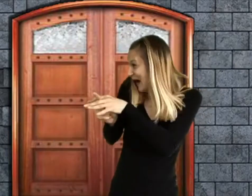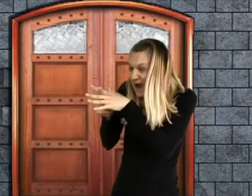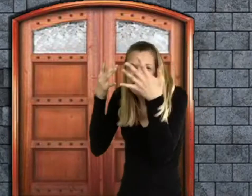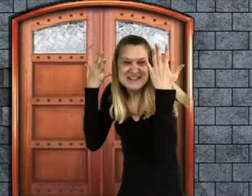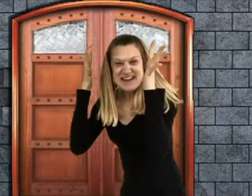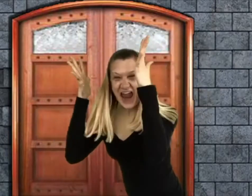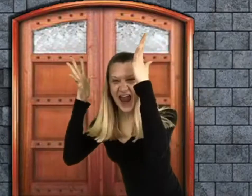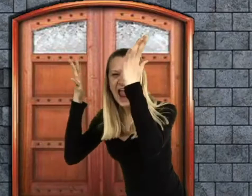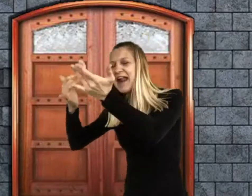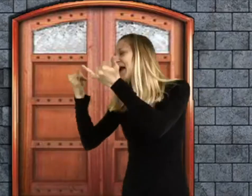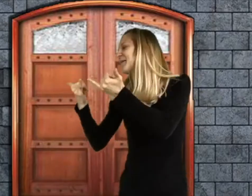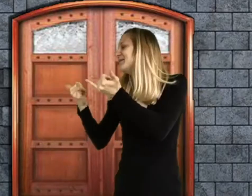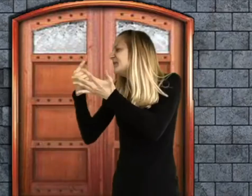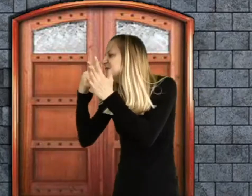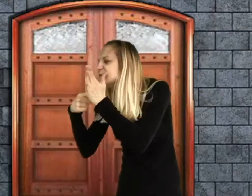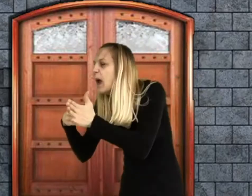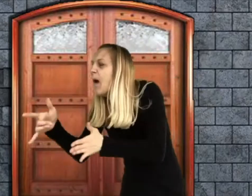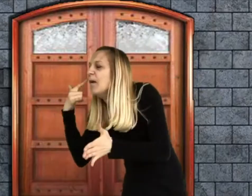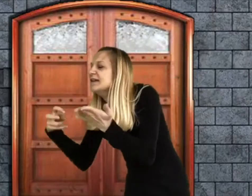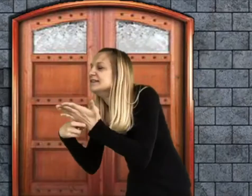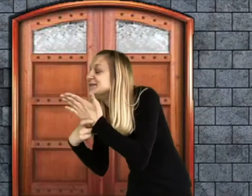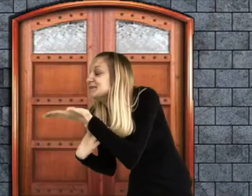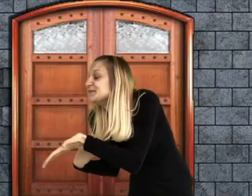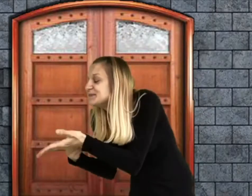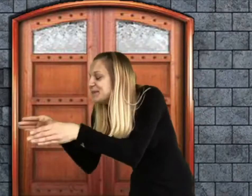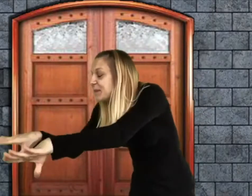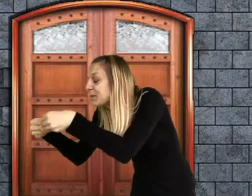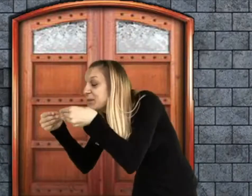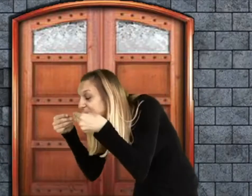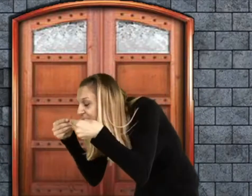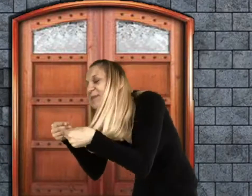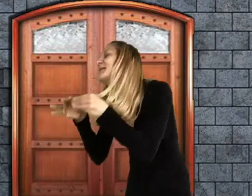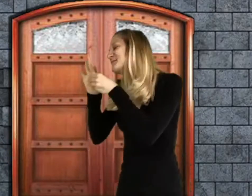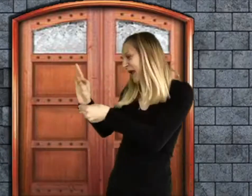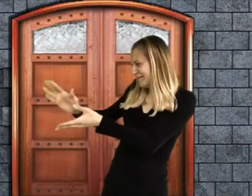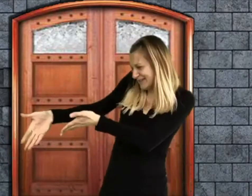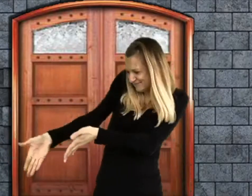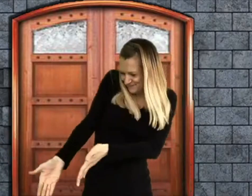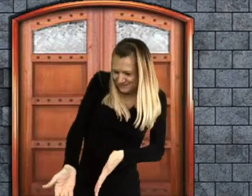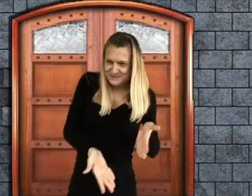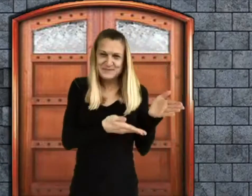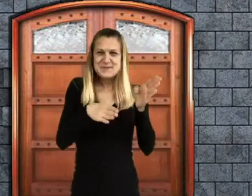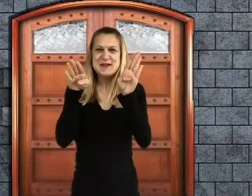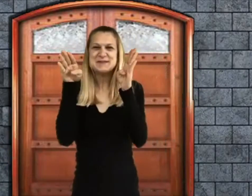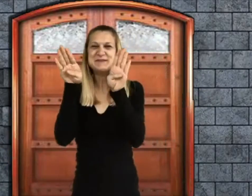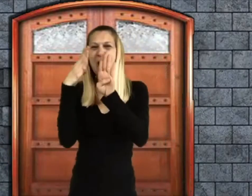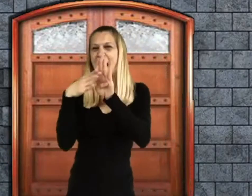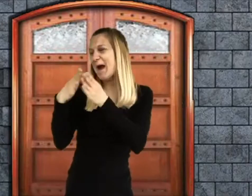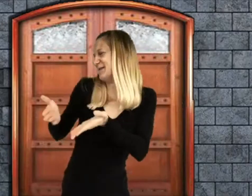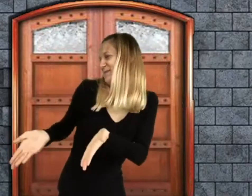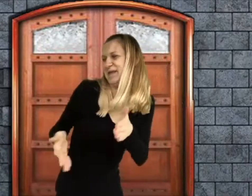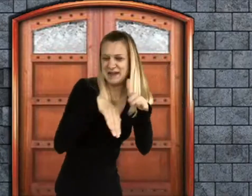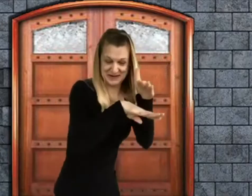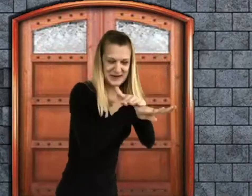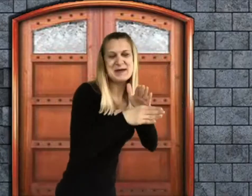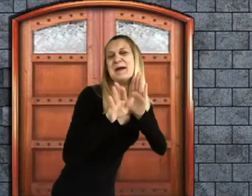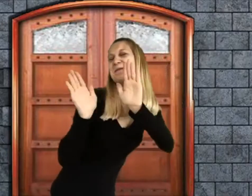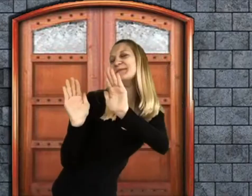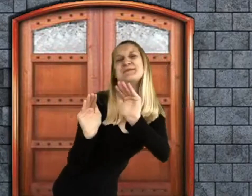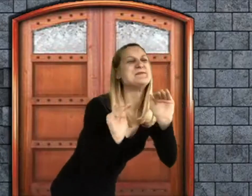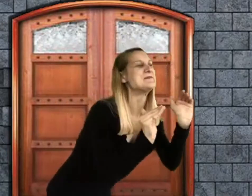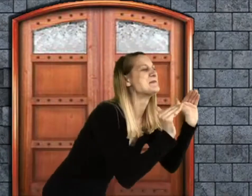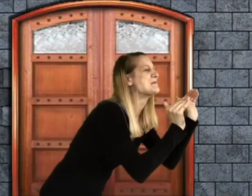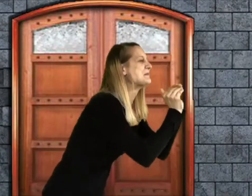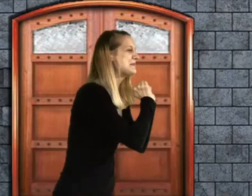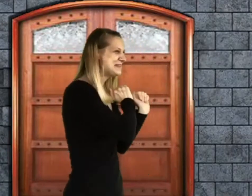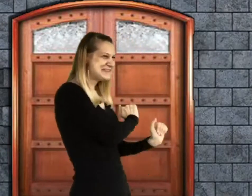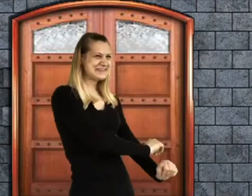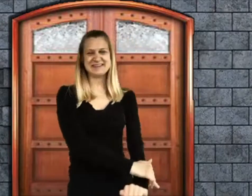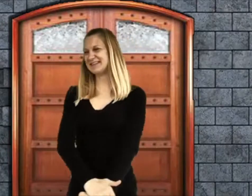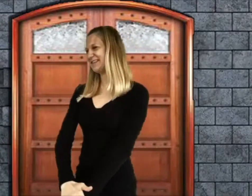Yes, the ticket is quite in order! Please go in! Here you go. Bye!"